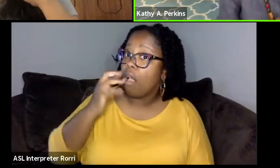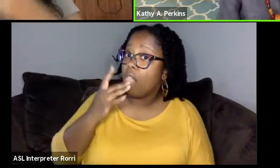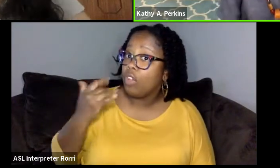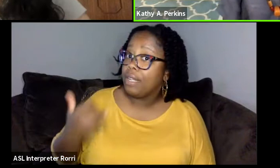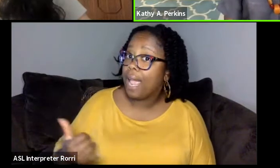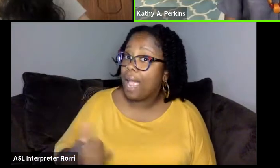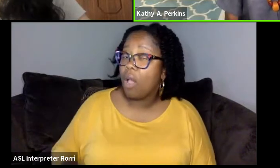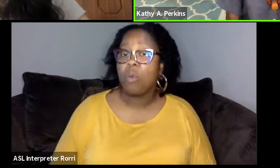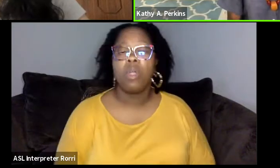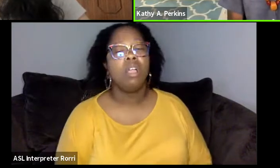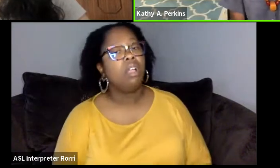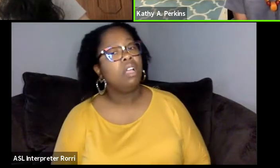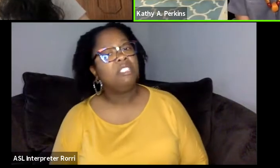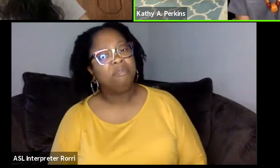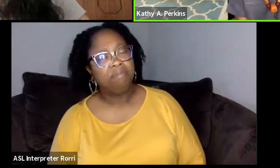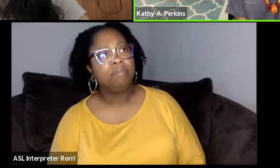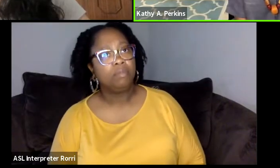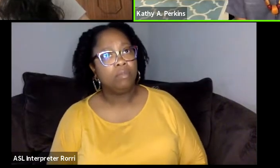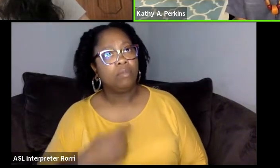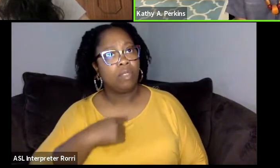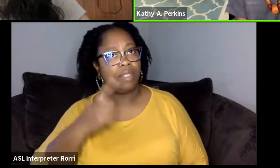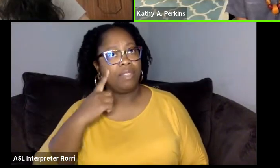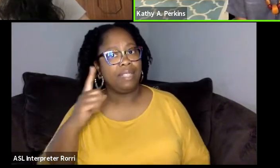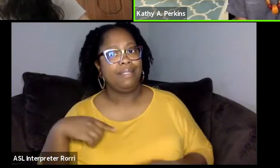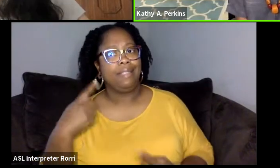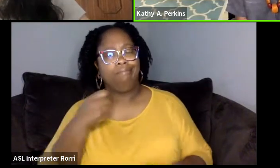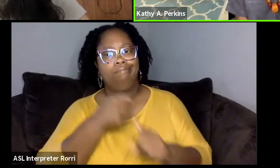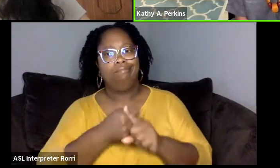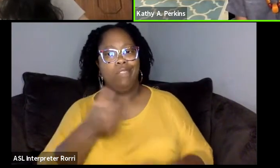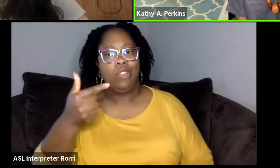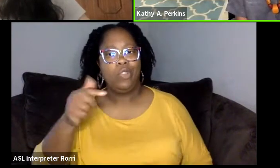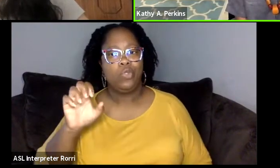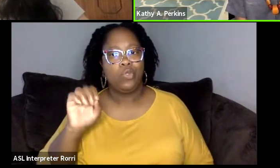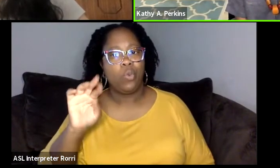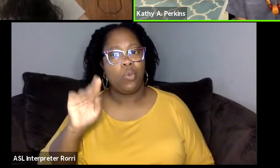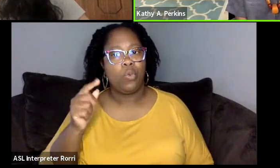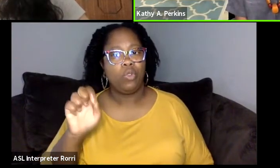I think since the George Floyd incident,